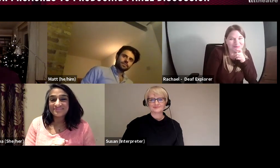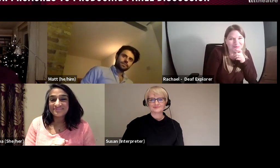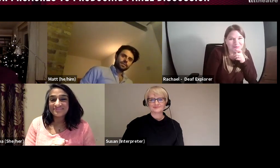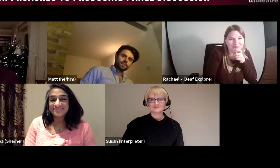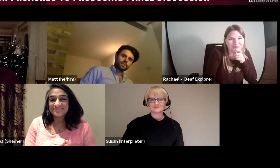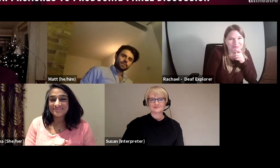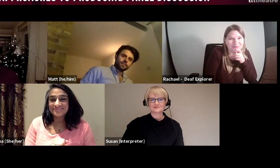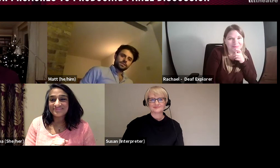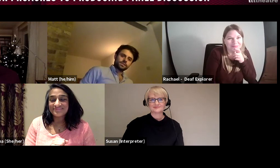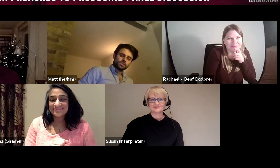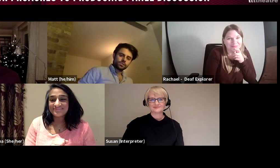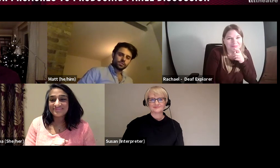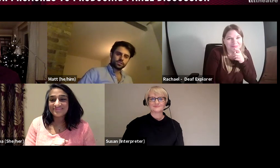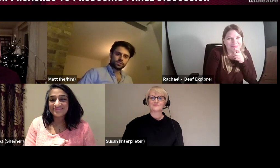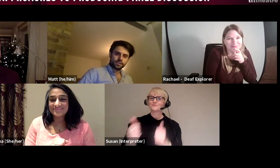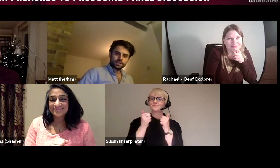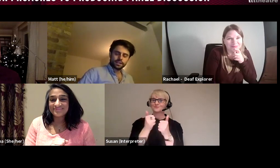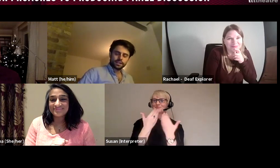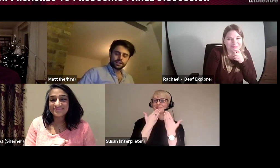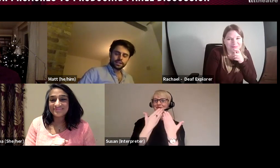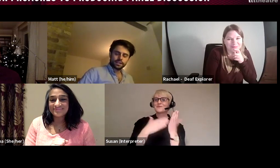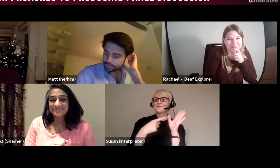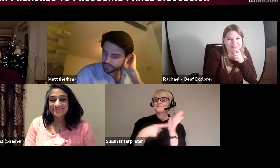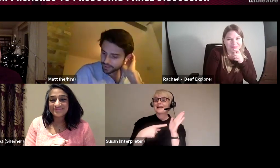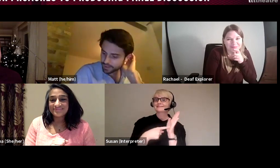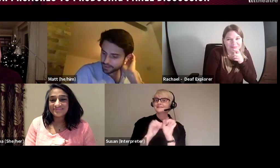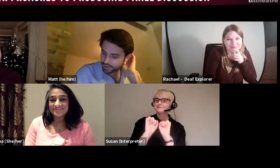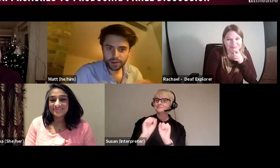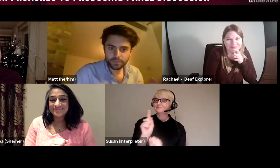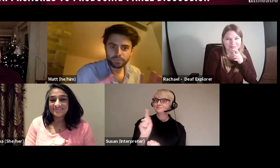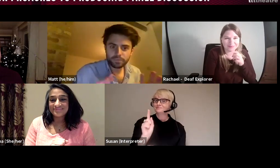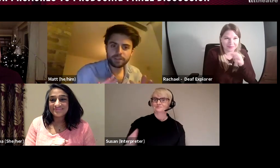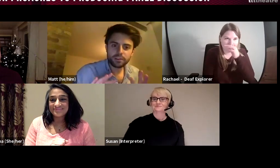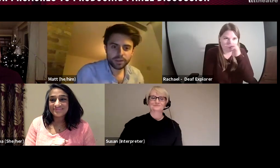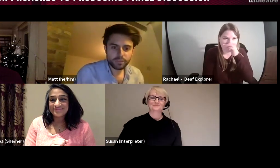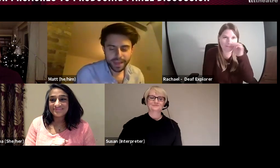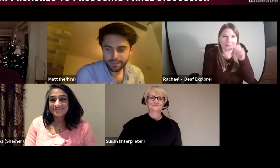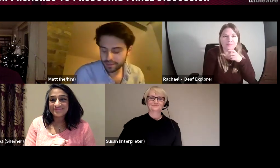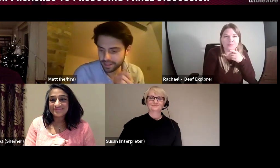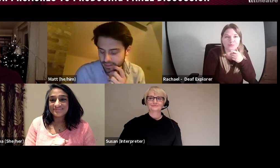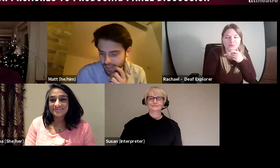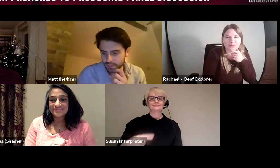Yes brilliant. Matt how about you? MATT: I agree with everything that has been